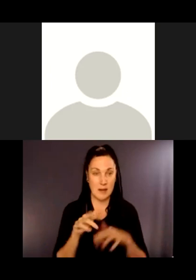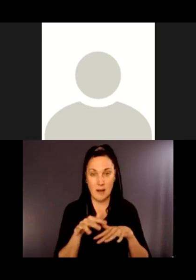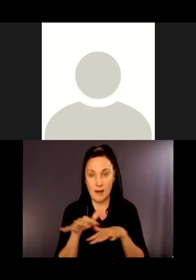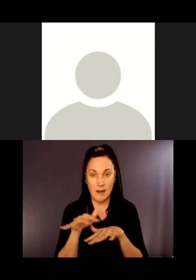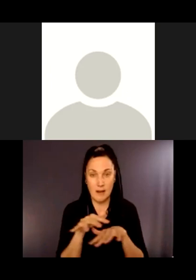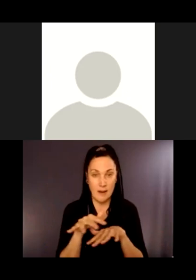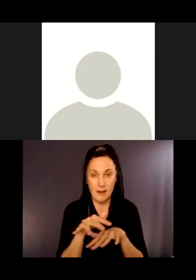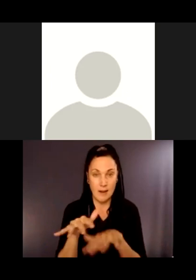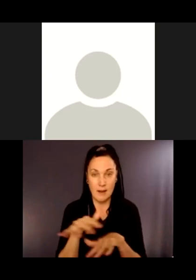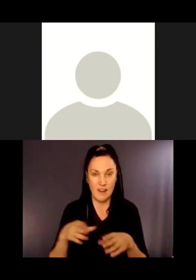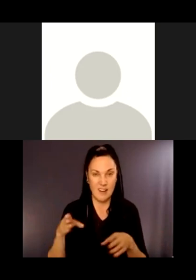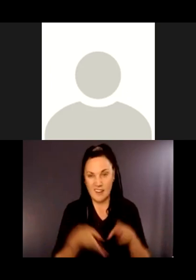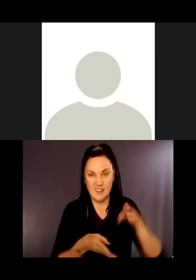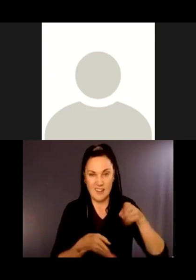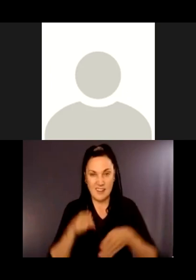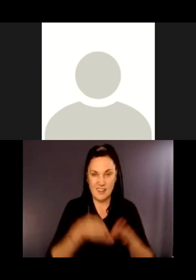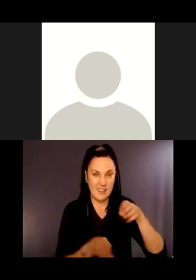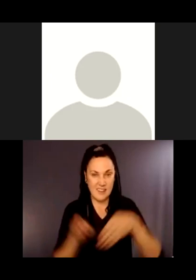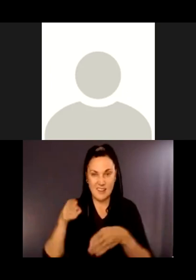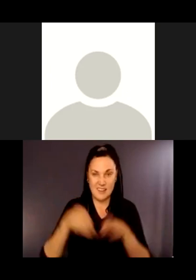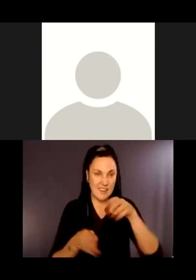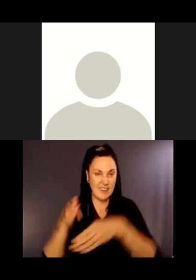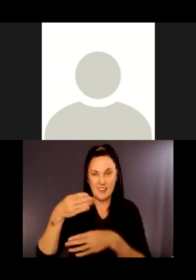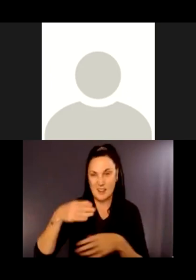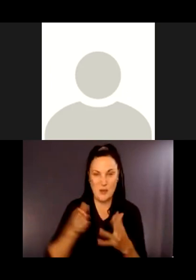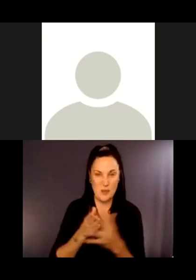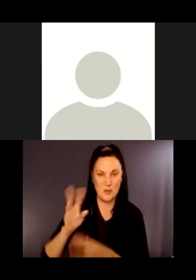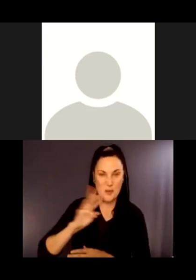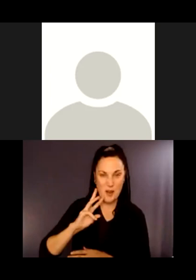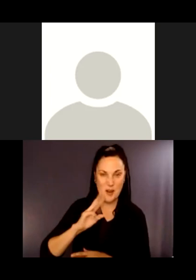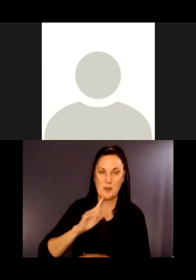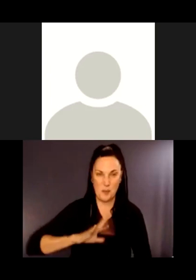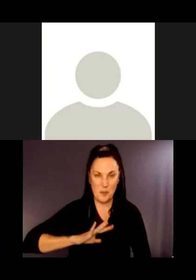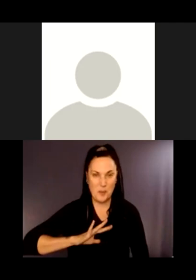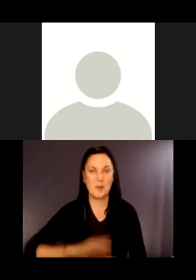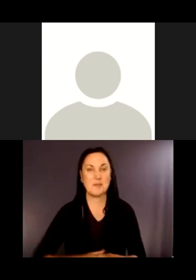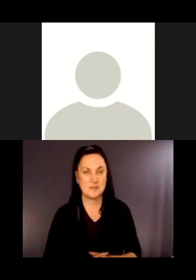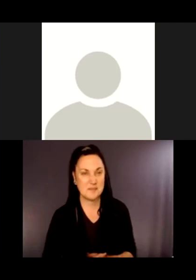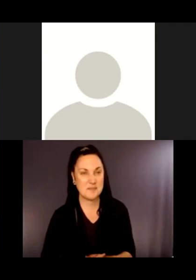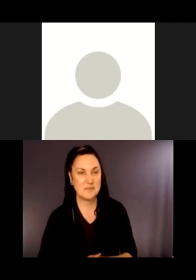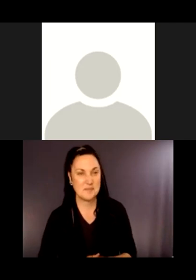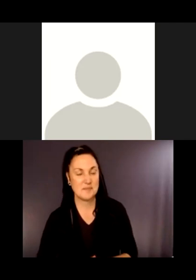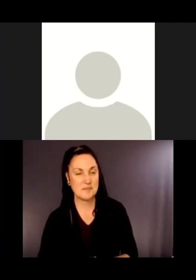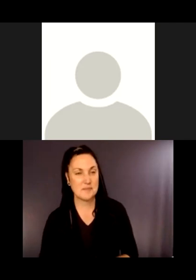through the cobbles on their way to spawn. Next.